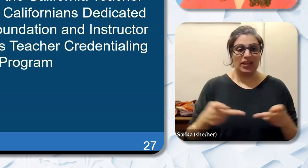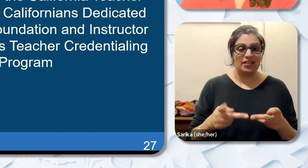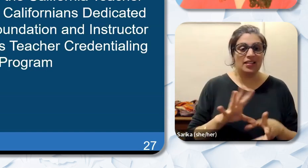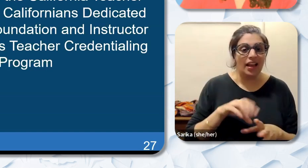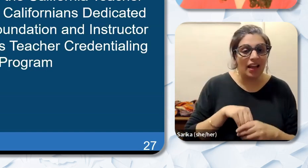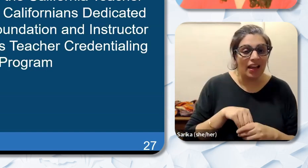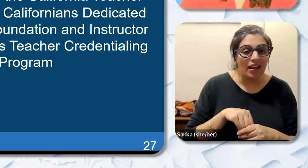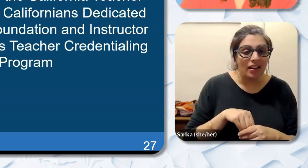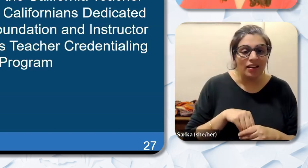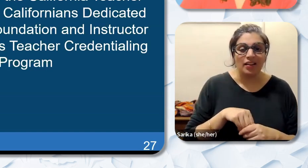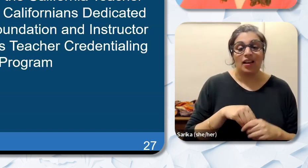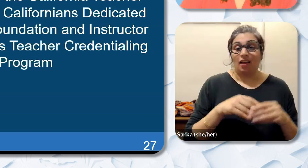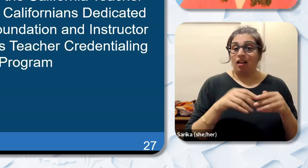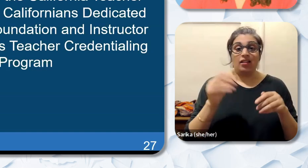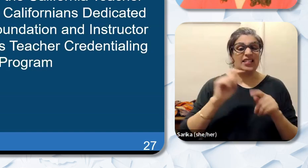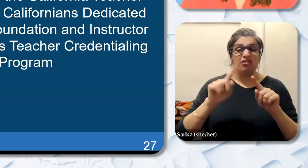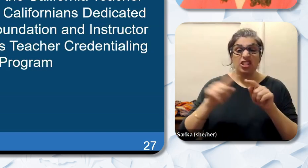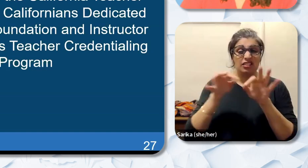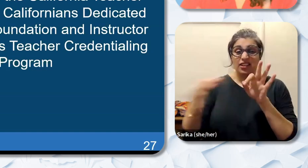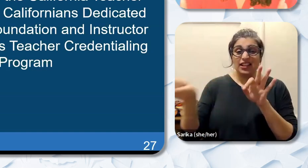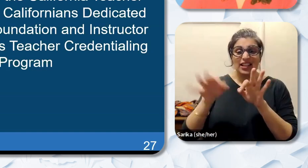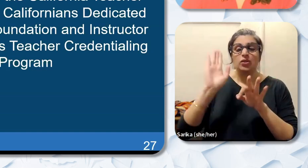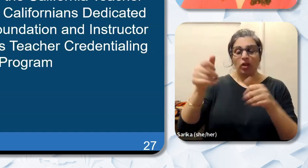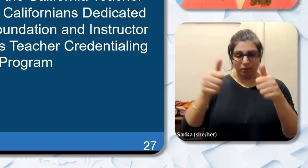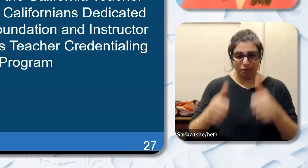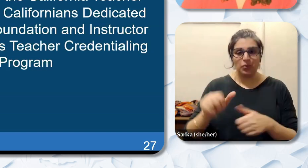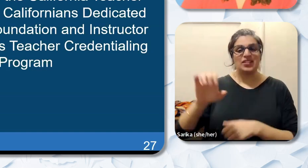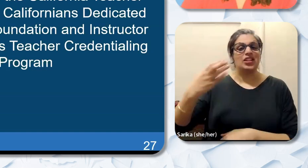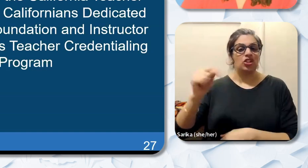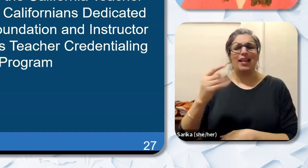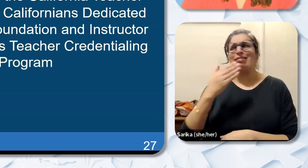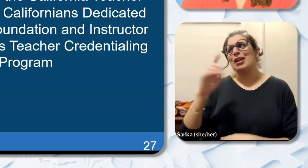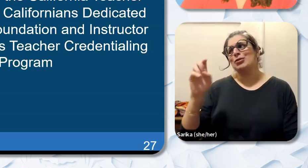Links to this work will be dropped in the chat soon. Thank you Dr. J. We are glad to have you